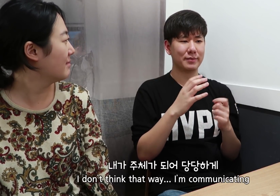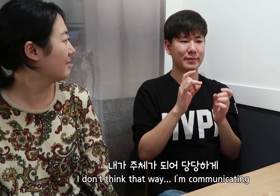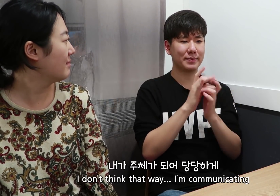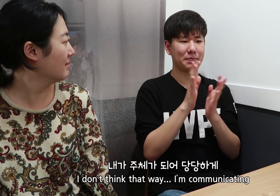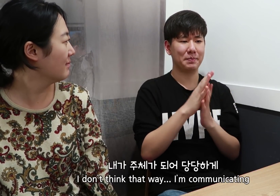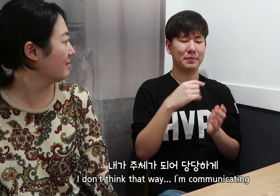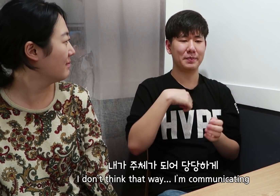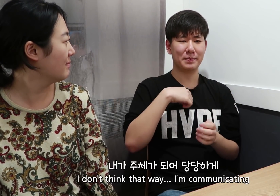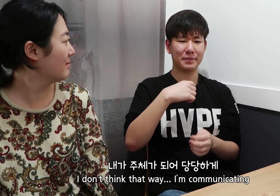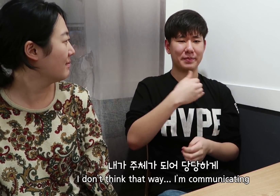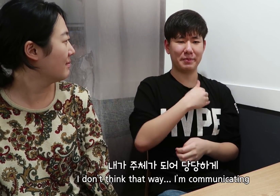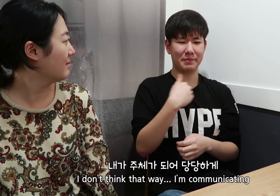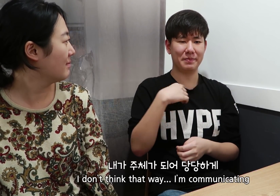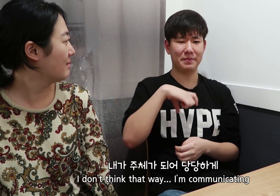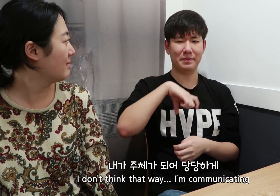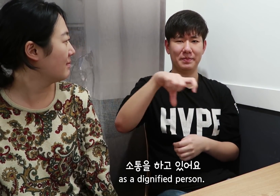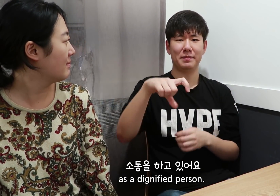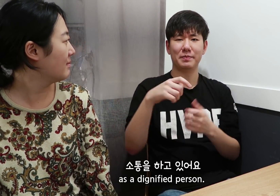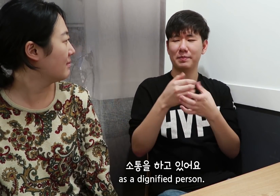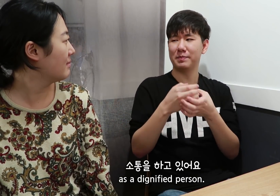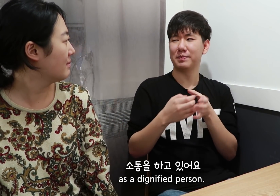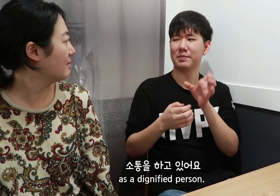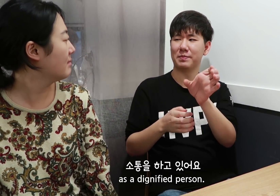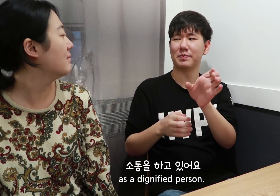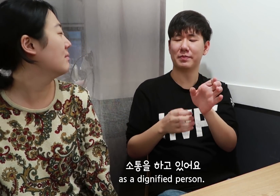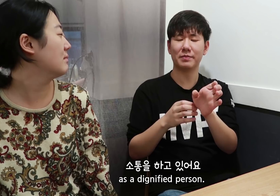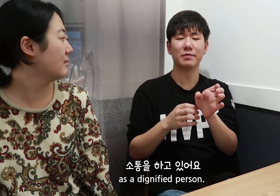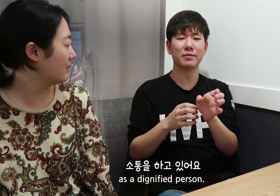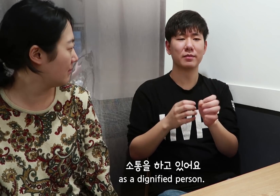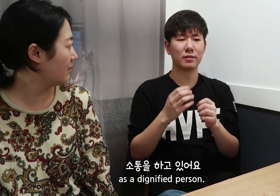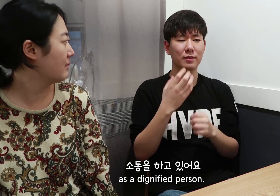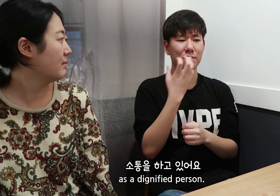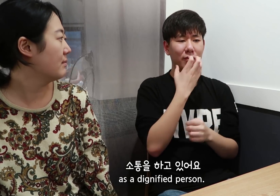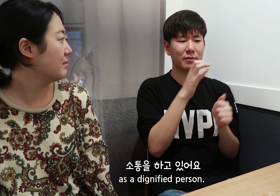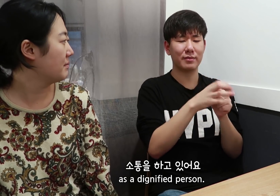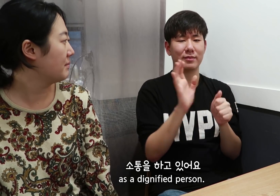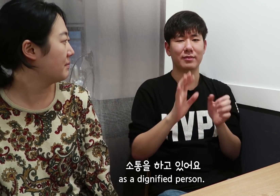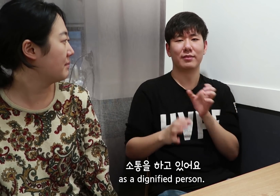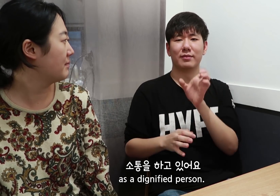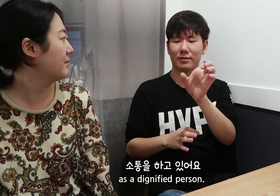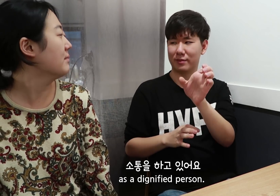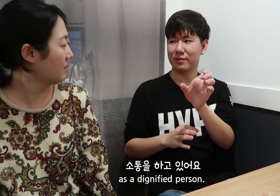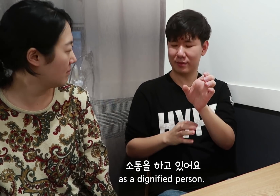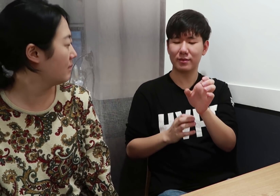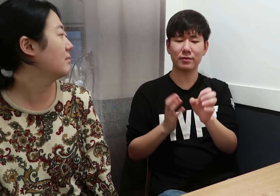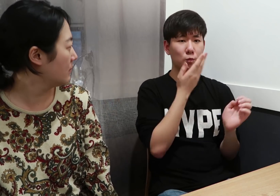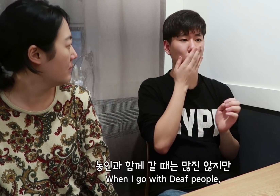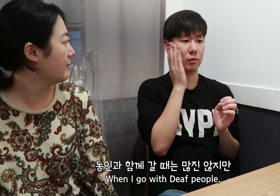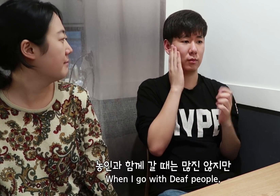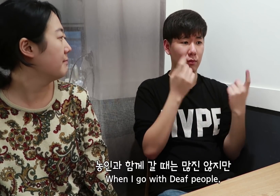Oh, but I don’t think that way... I’m communicating as a dignified person.